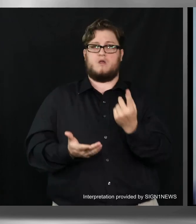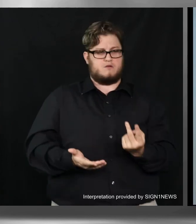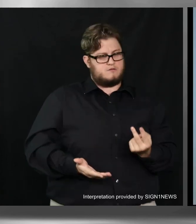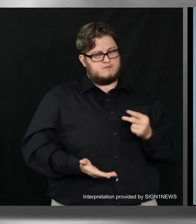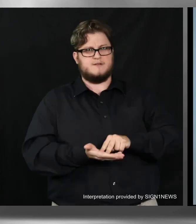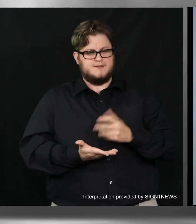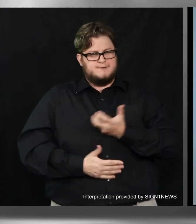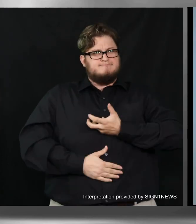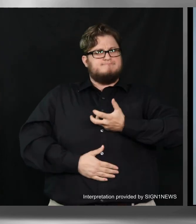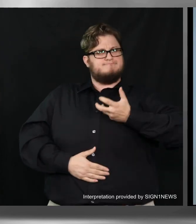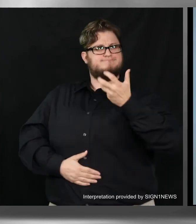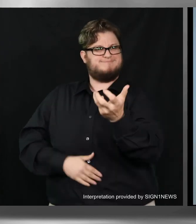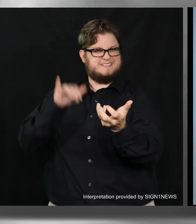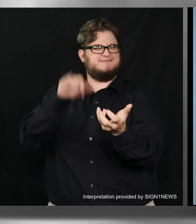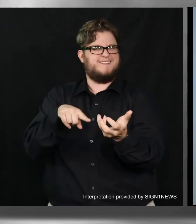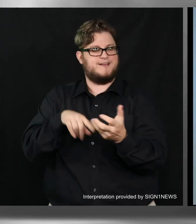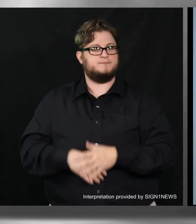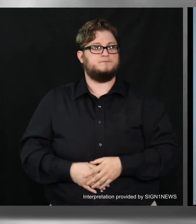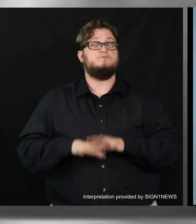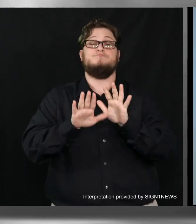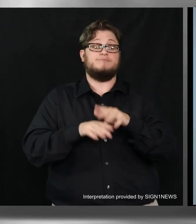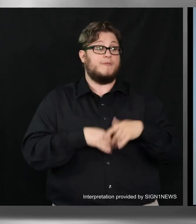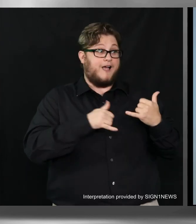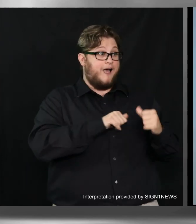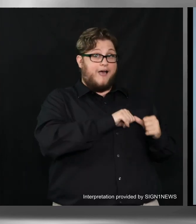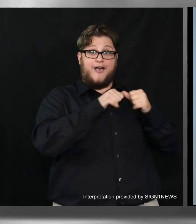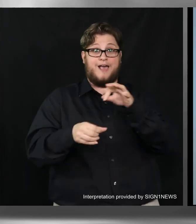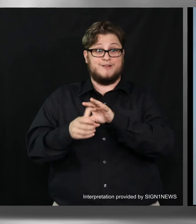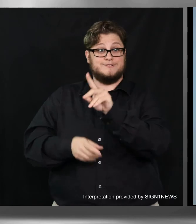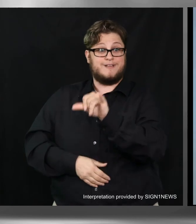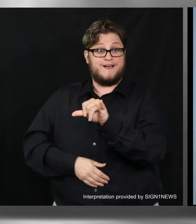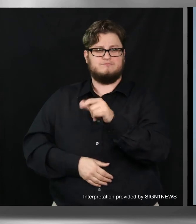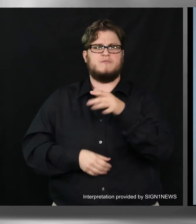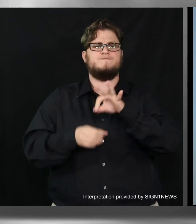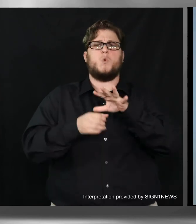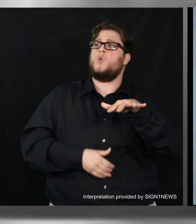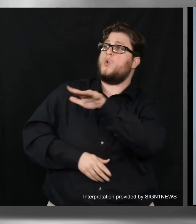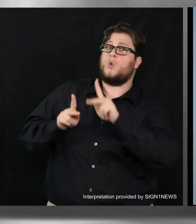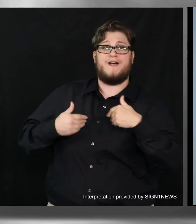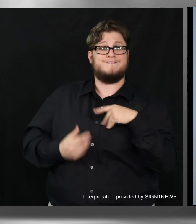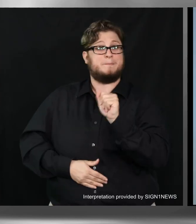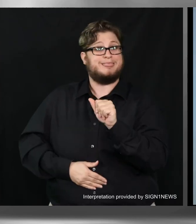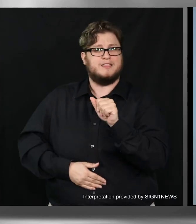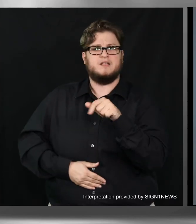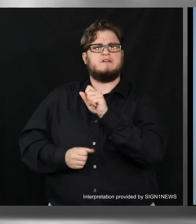From now through election day, voters with disability related issues can call the Georgia Advocacy Office for assistant.